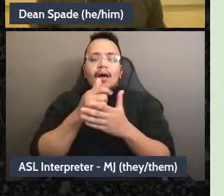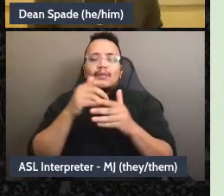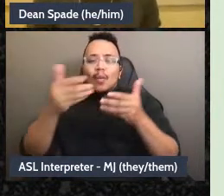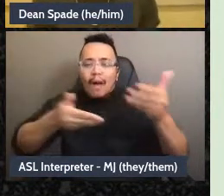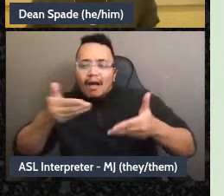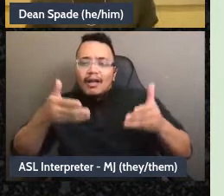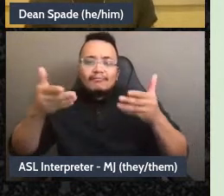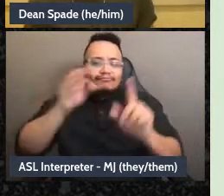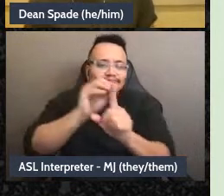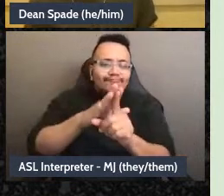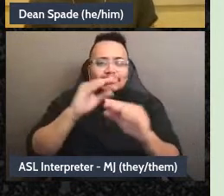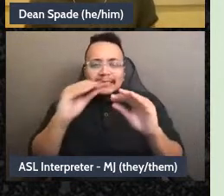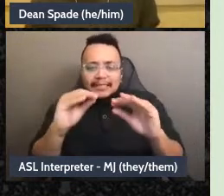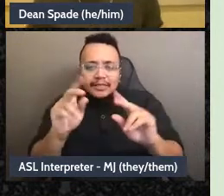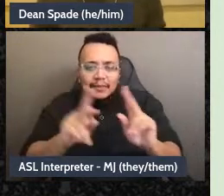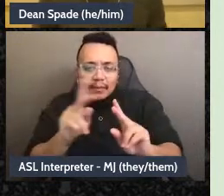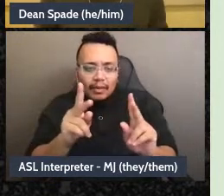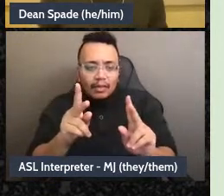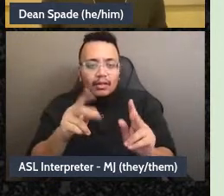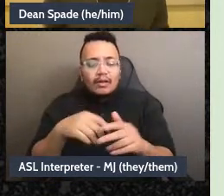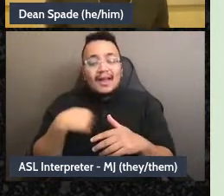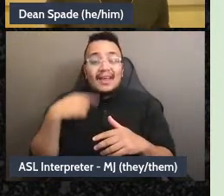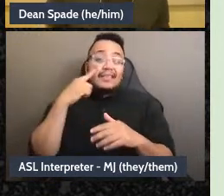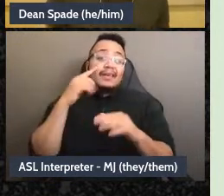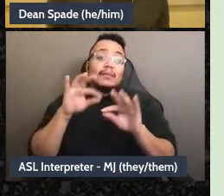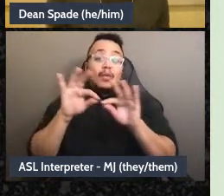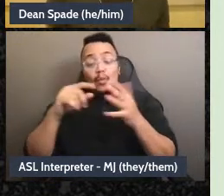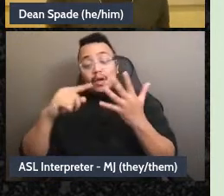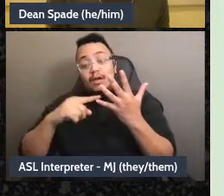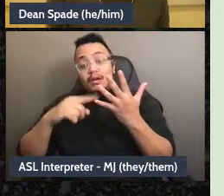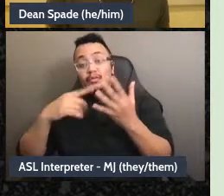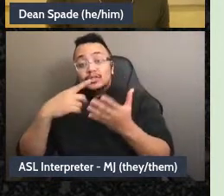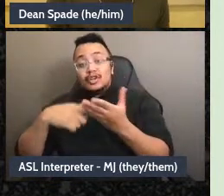making sure you have orientations for them and training them on the stuff that the group does